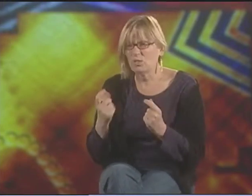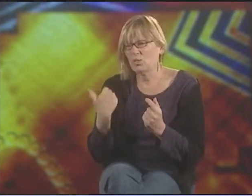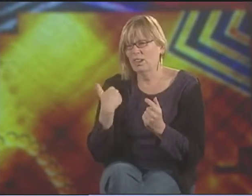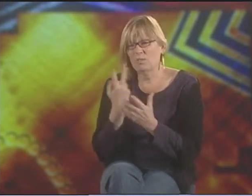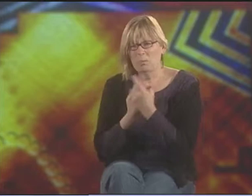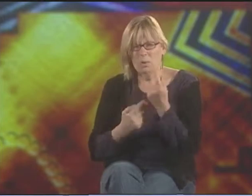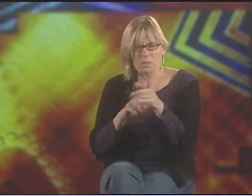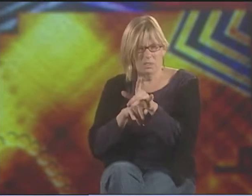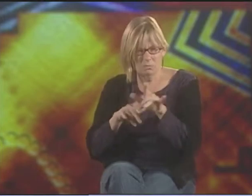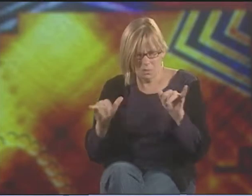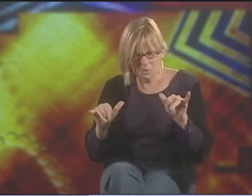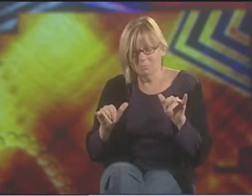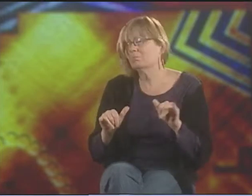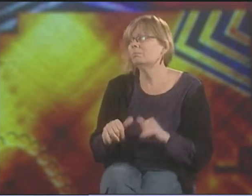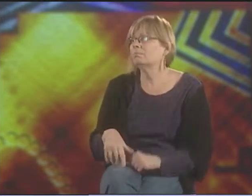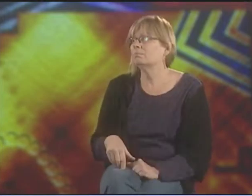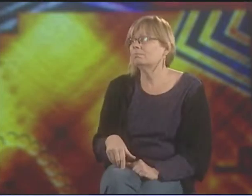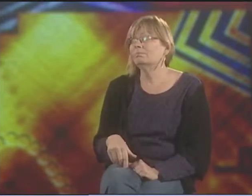AND YOU MUST HAVE BOTH OF THOSE CONCURRENTLY.